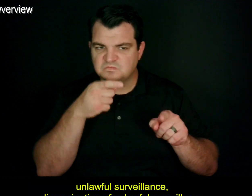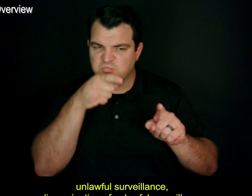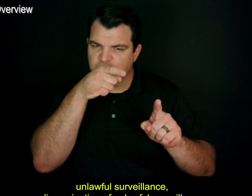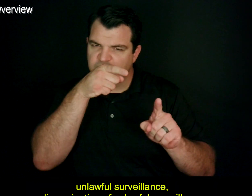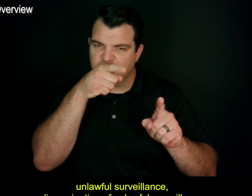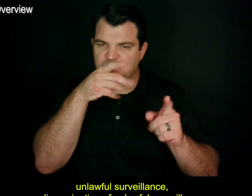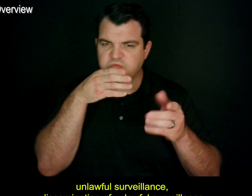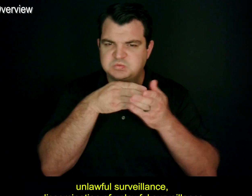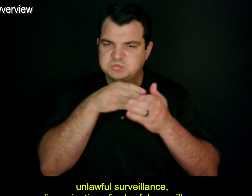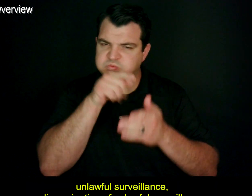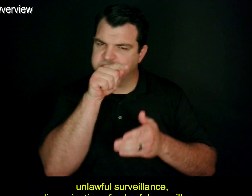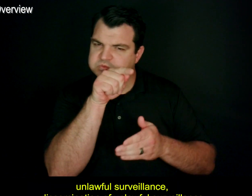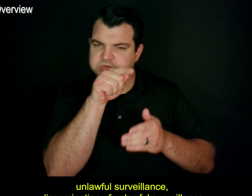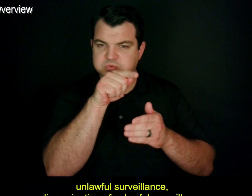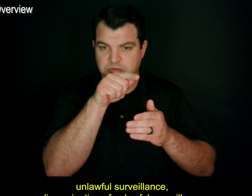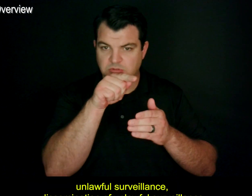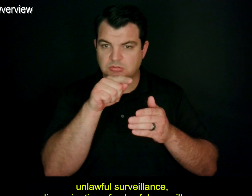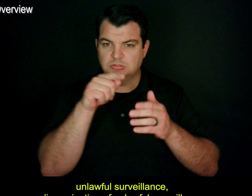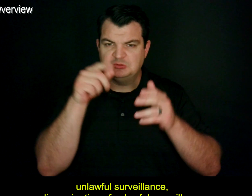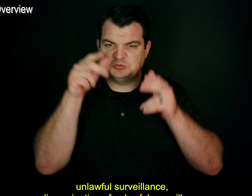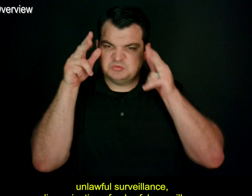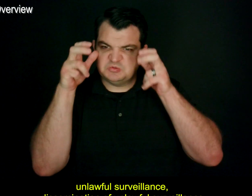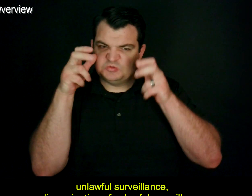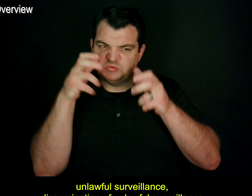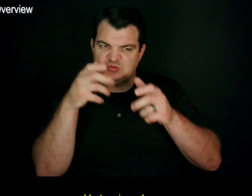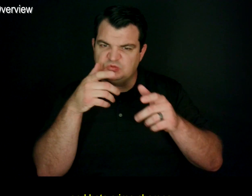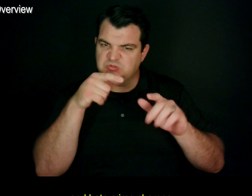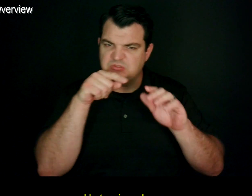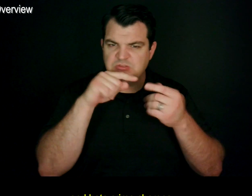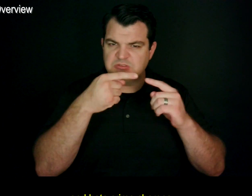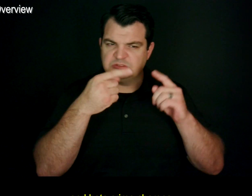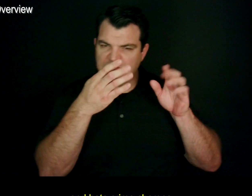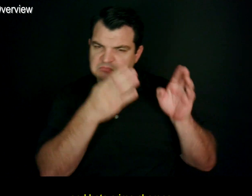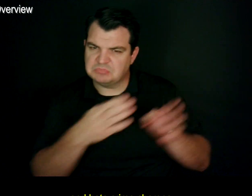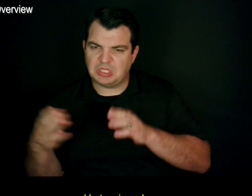unlawful surveillance, dissemination of unlawful surveillance and hate crime charges.